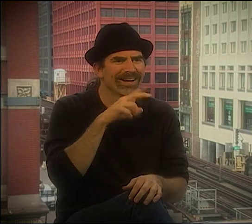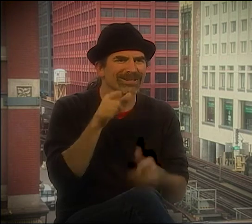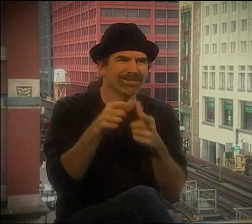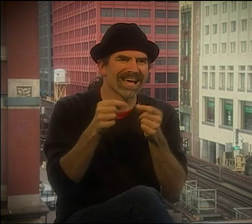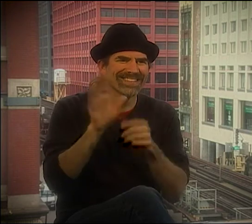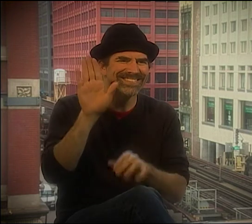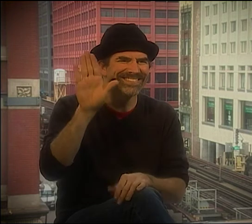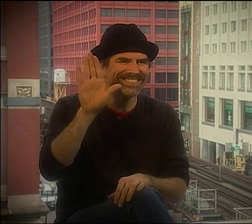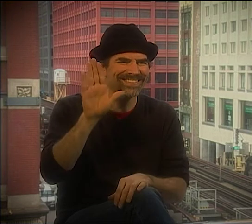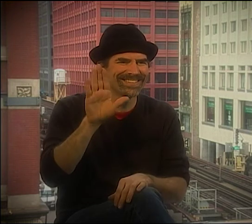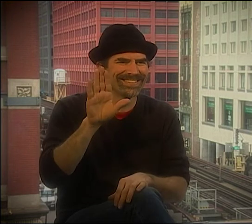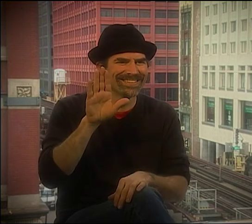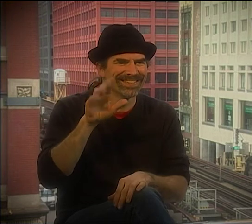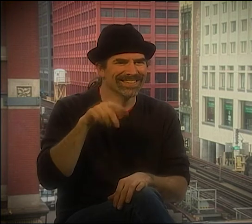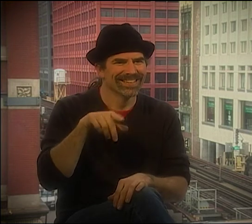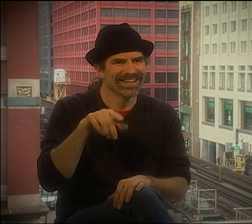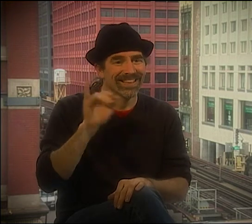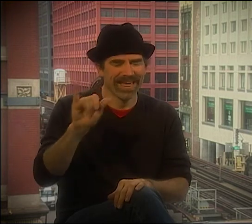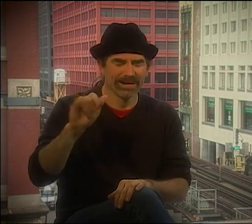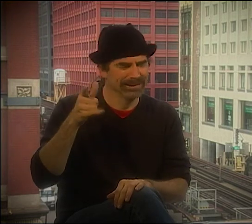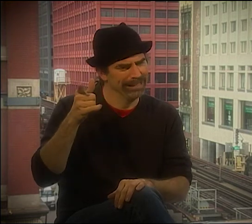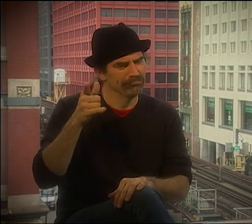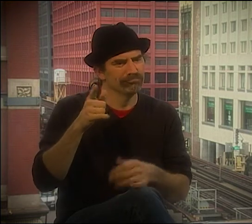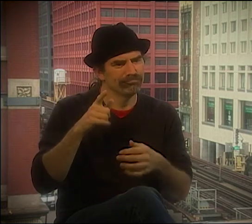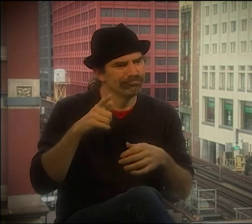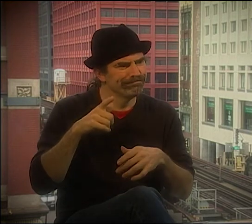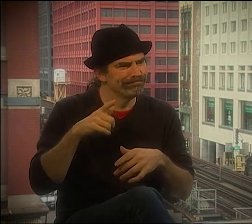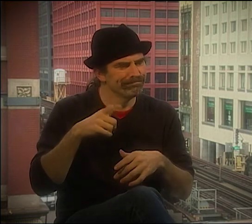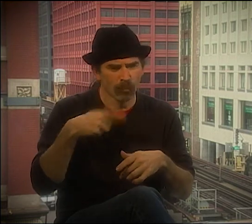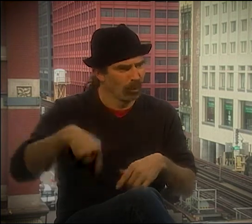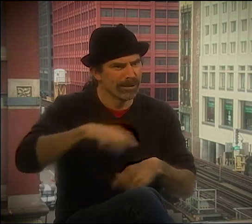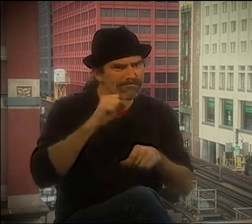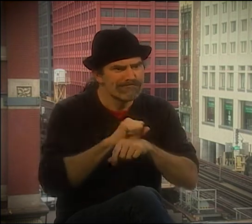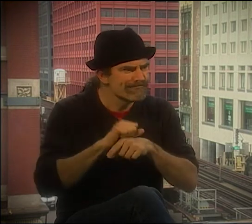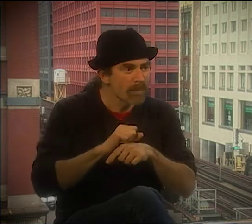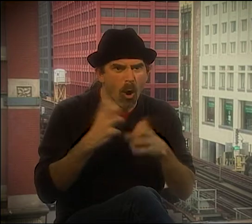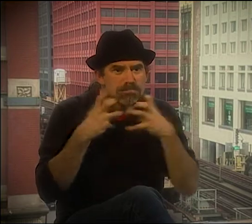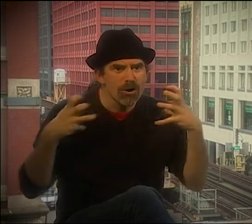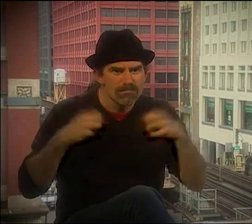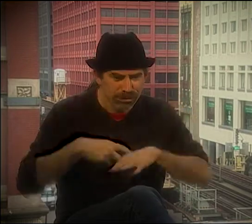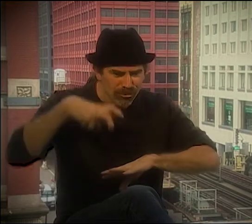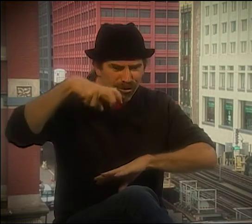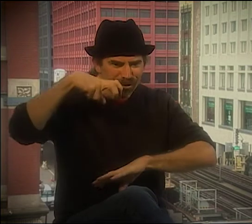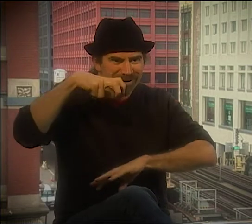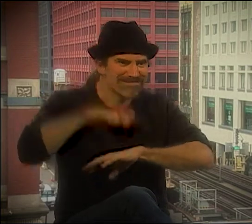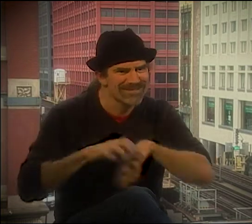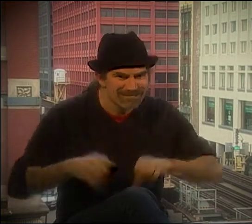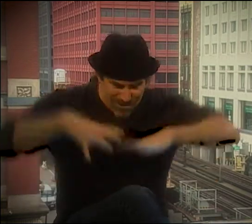YEAH, IT WAS A WHOLE STORY THAT I LOOKED AT. IT WAS ABOUT A FROG, YOU KNOW, FROM JAPAN.